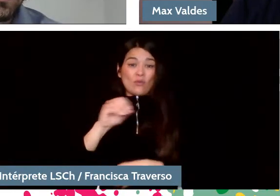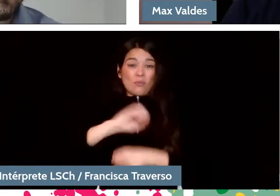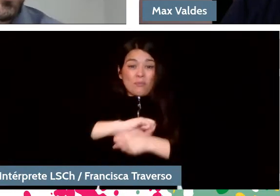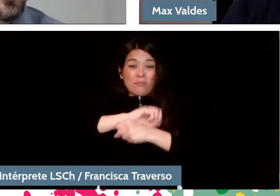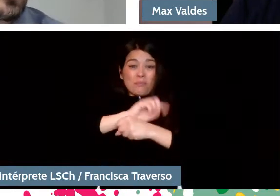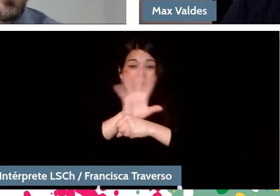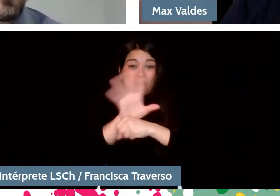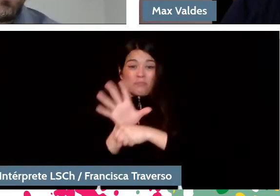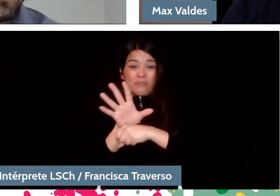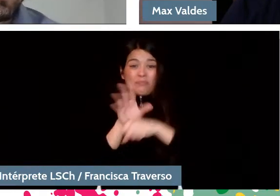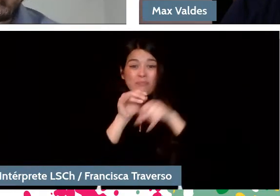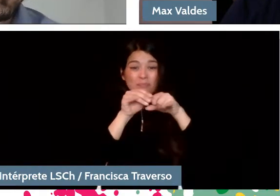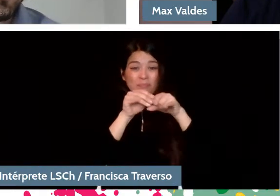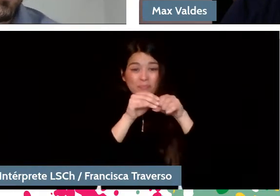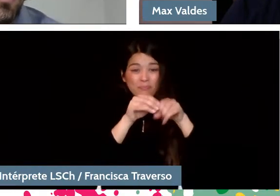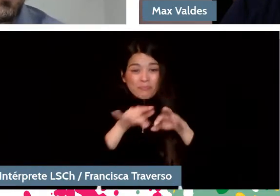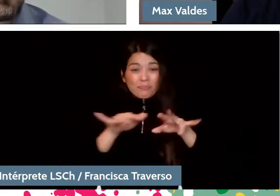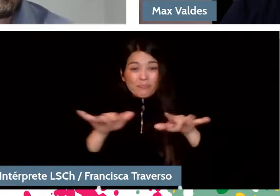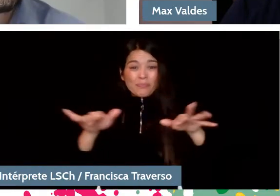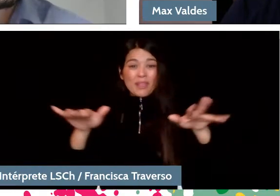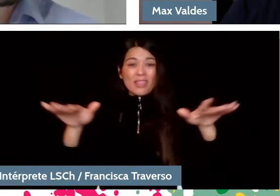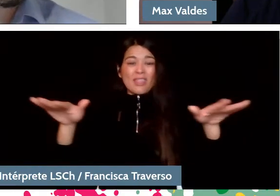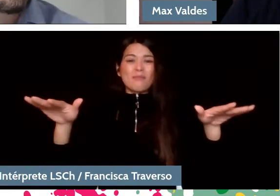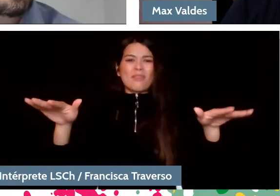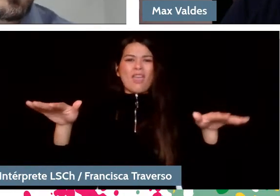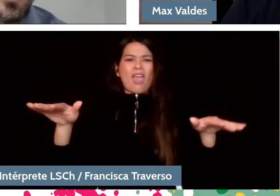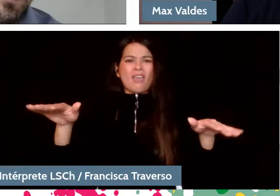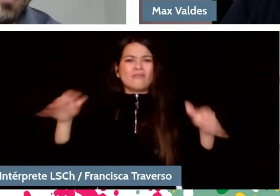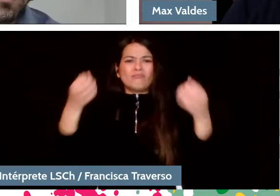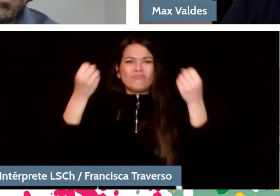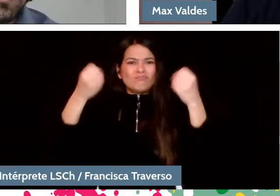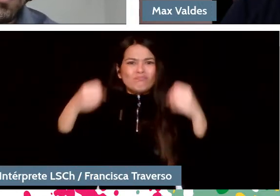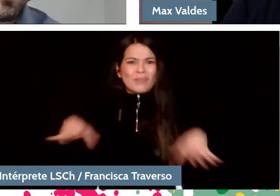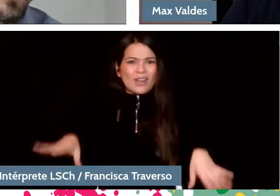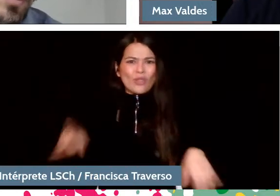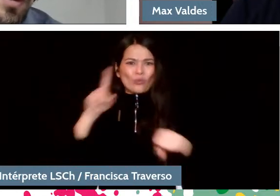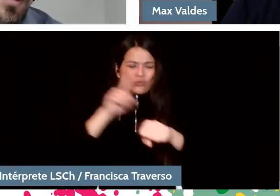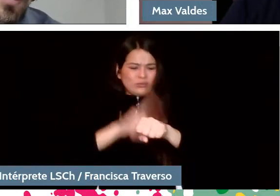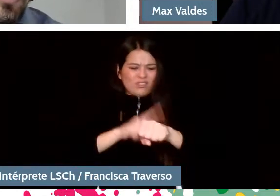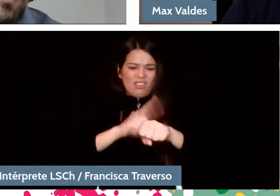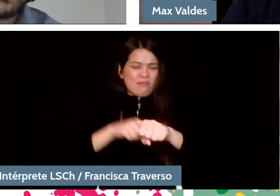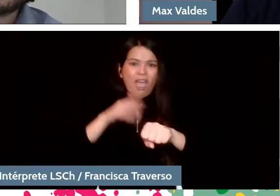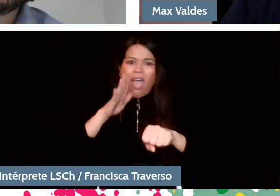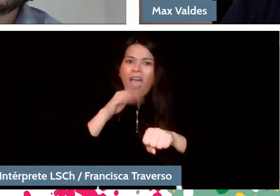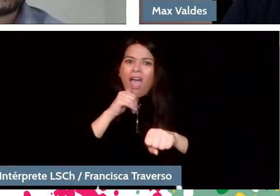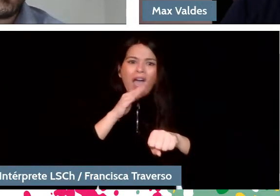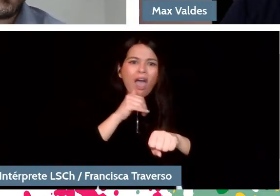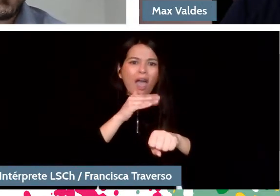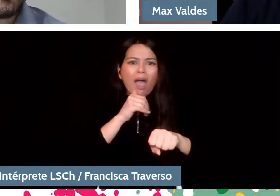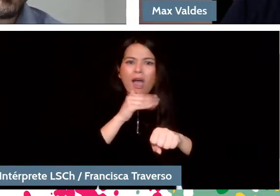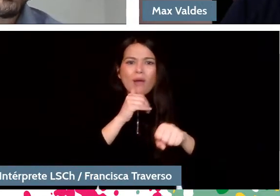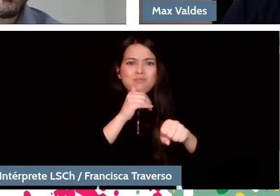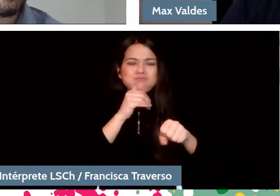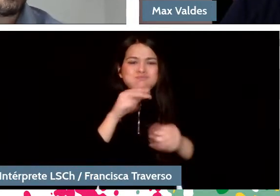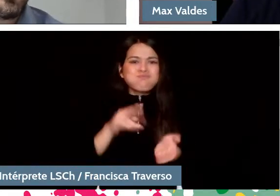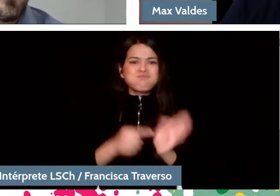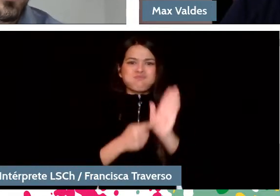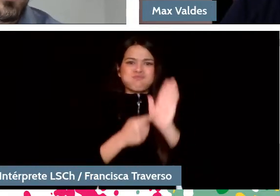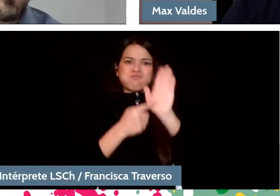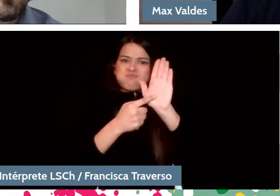and the loss, for a long time, of that live and that experience of making music together, but also for the audiences of listening to music.